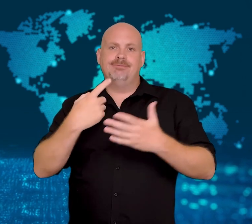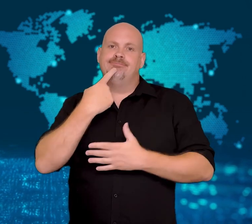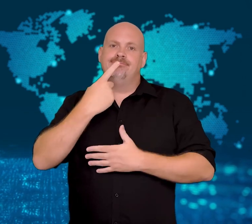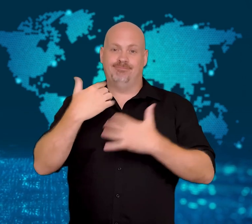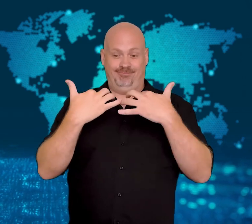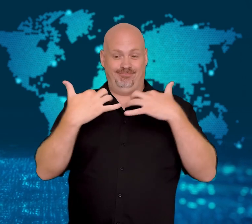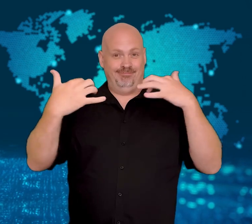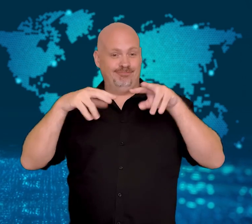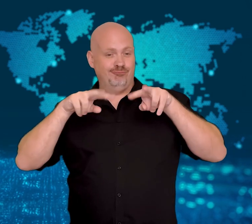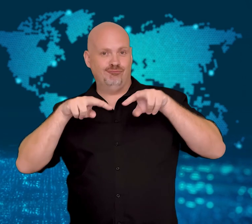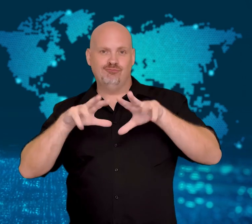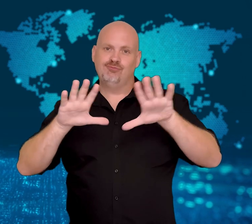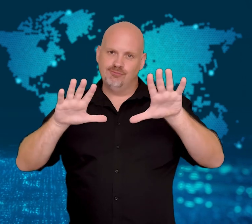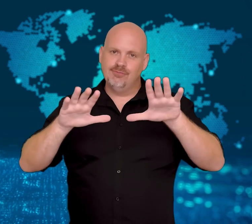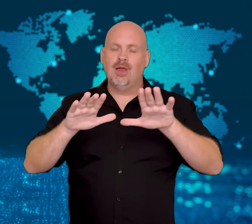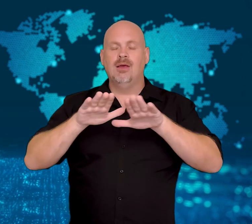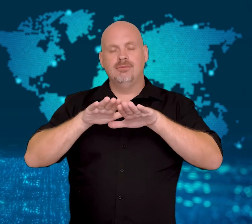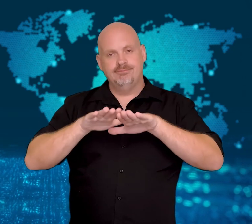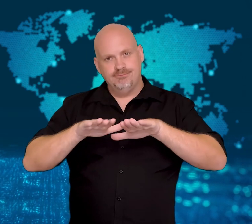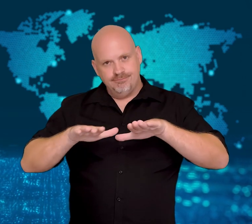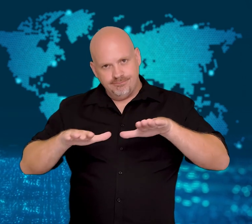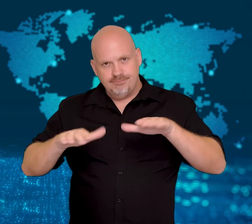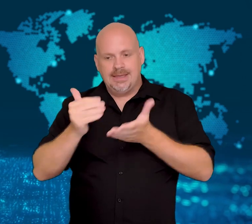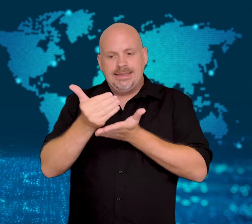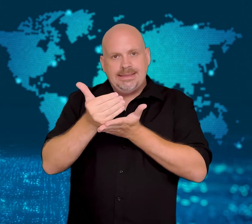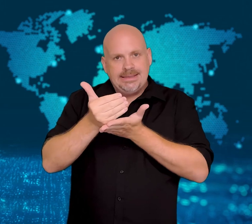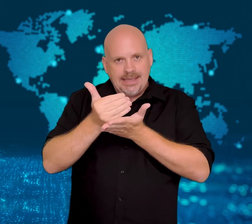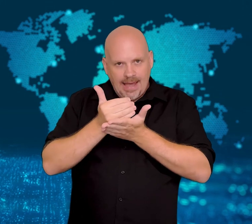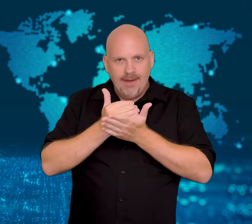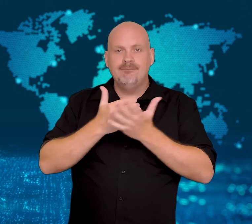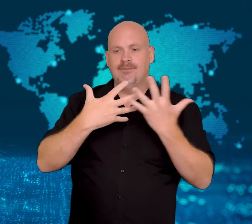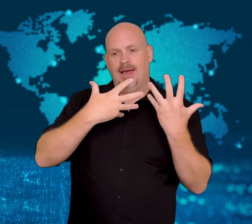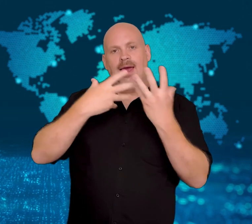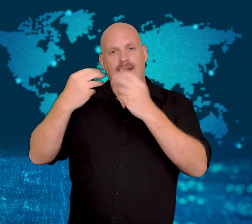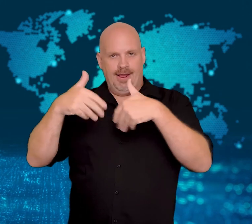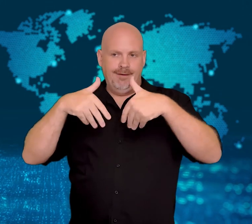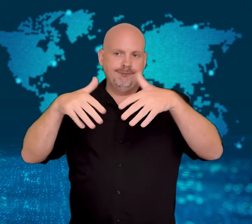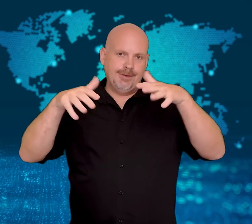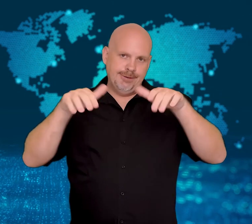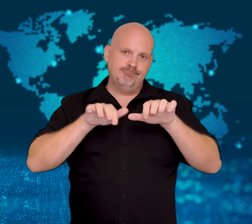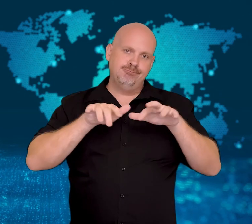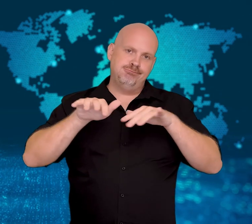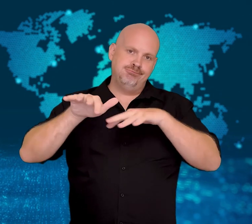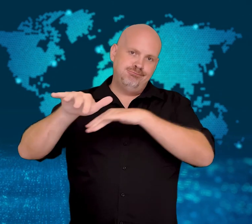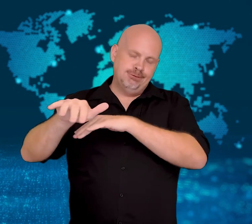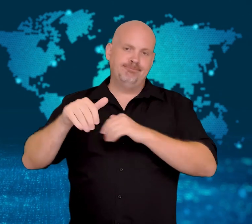He asked the audience to leave calmly and safely.